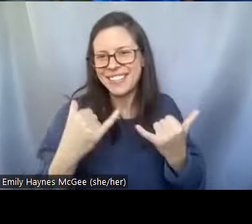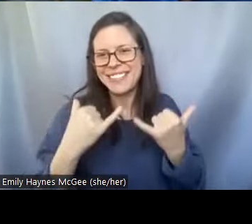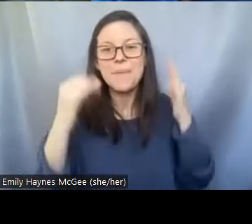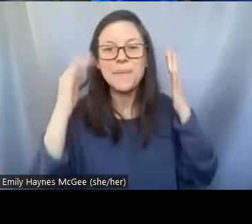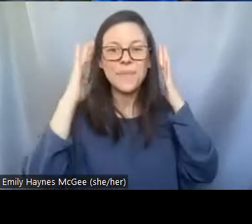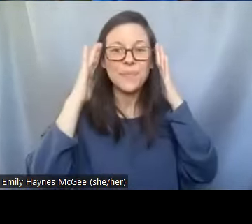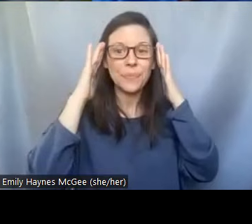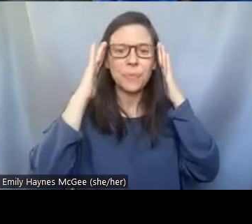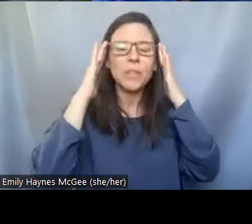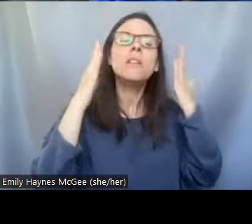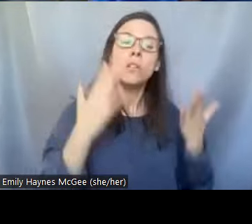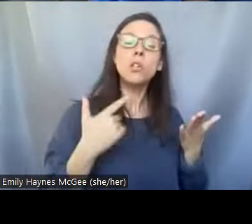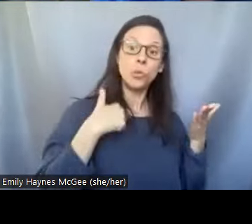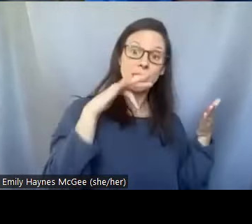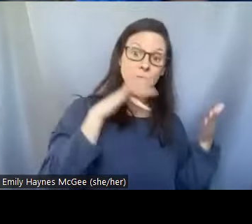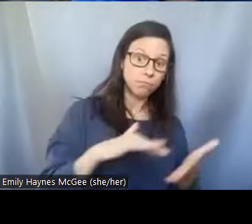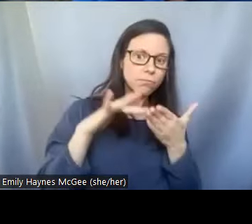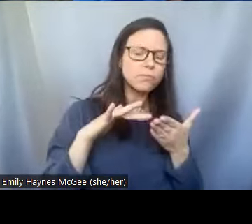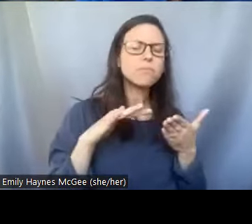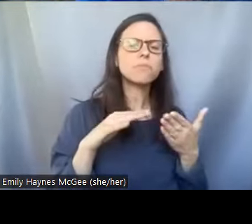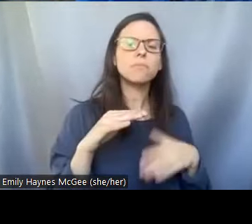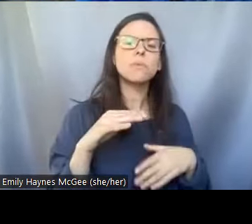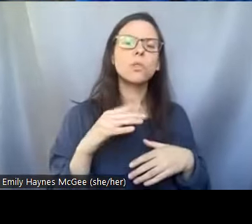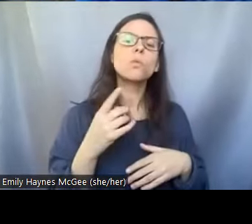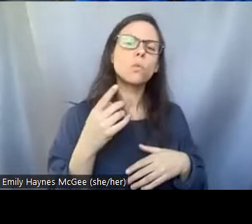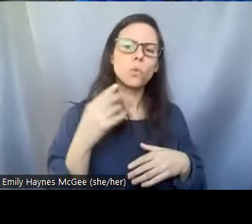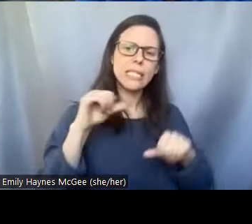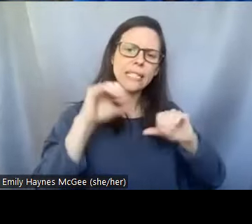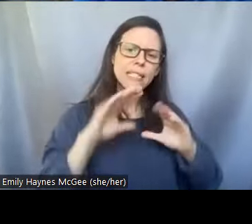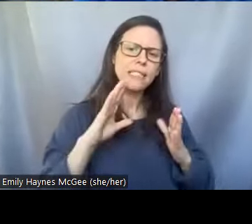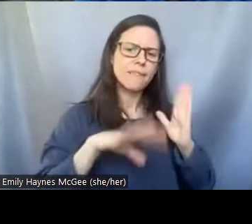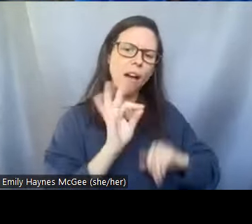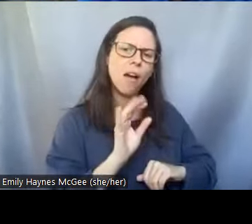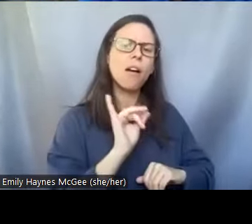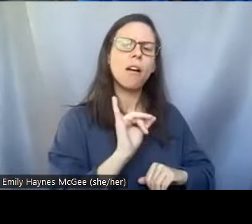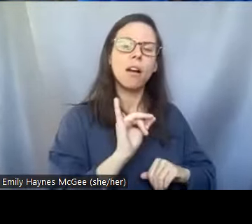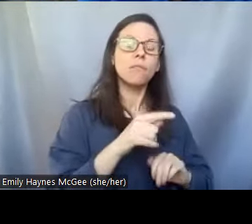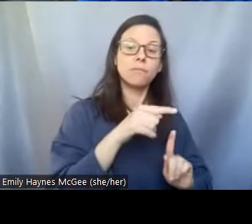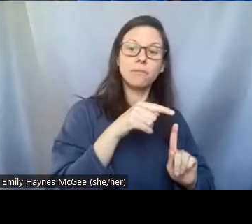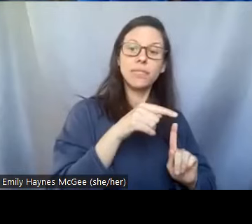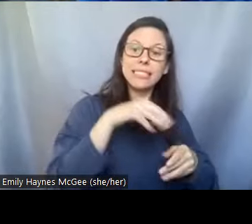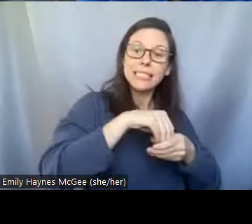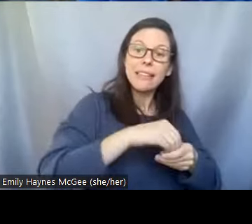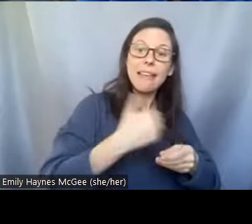found out that one of the ways they do it is by producing a specific type of sugar called trellis